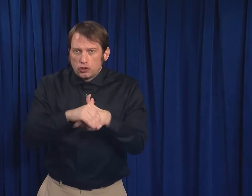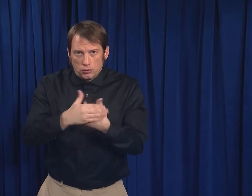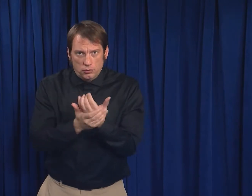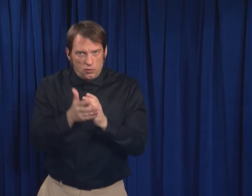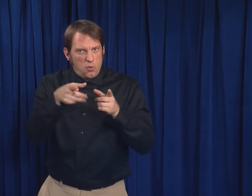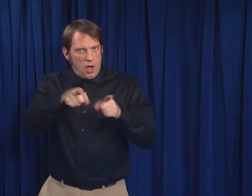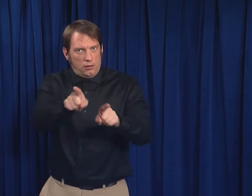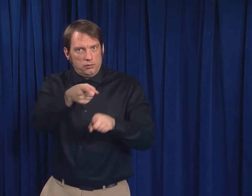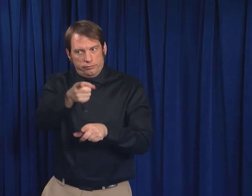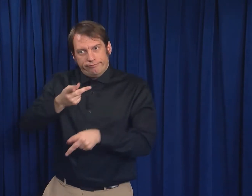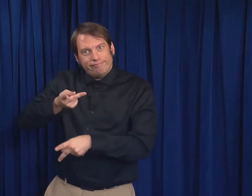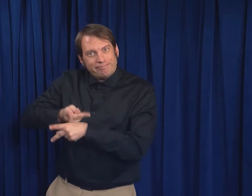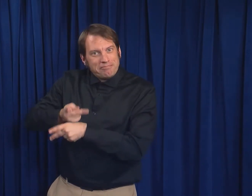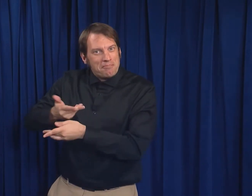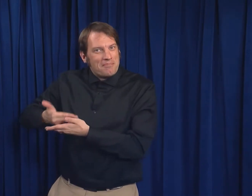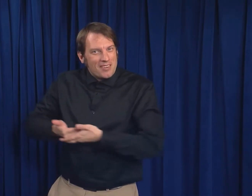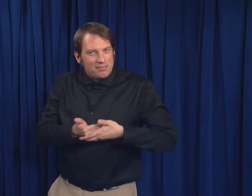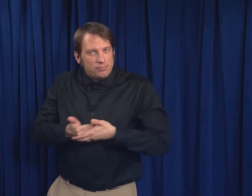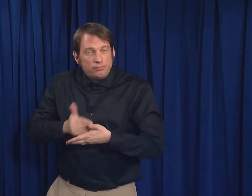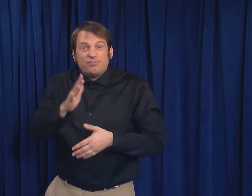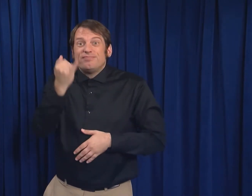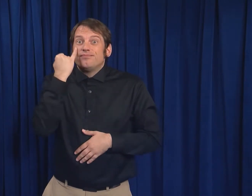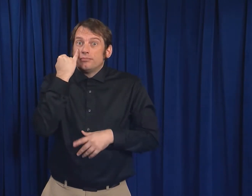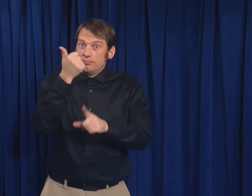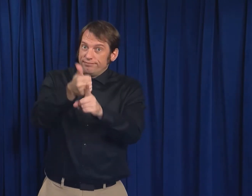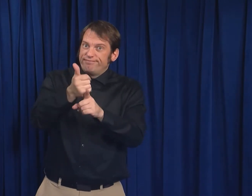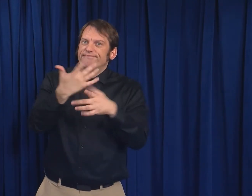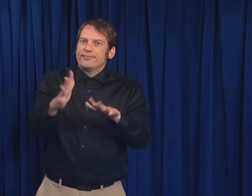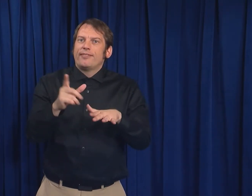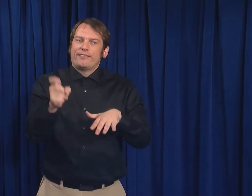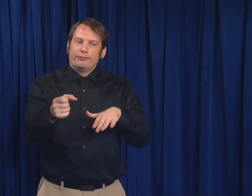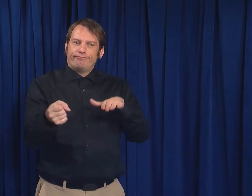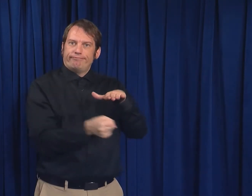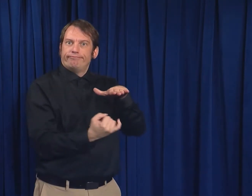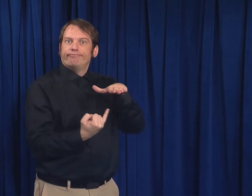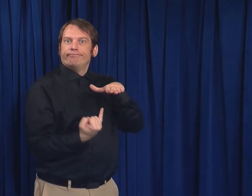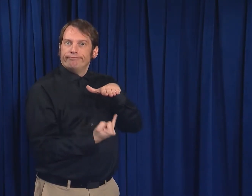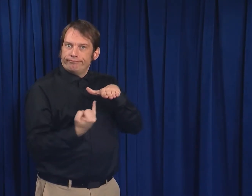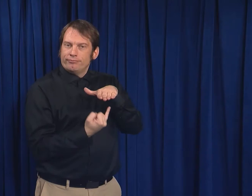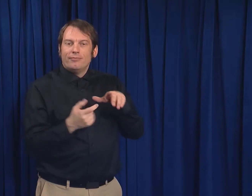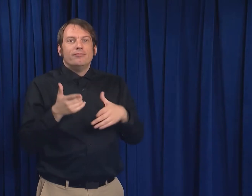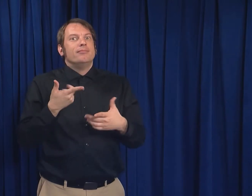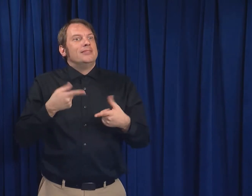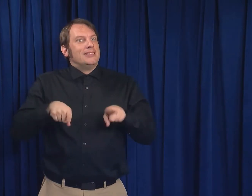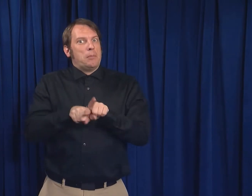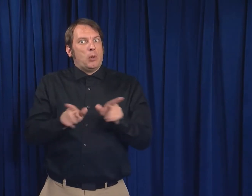when caring for the baby. If you are in isolation for COVID-19